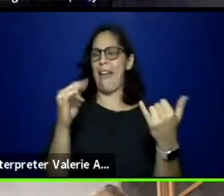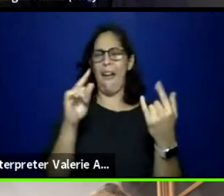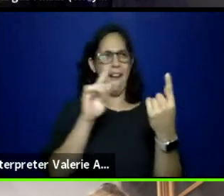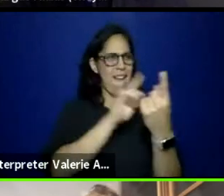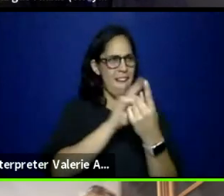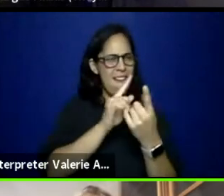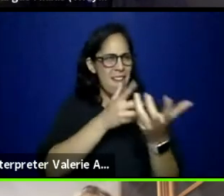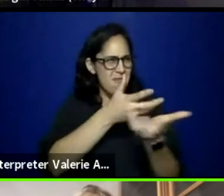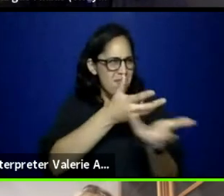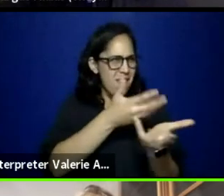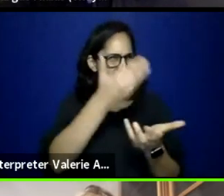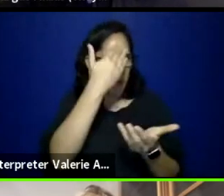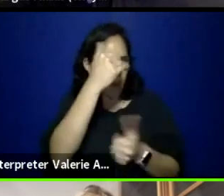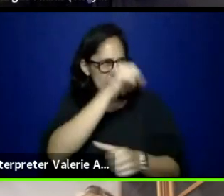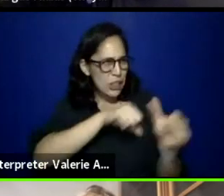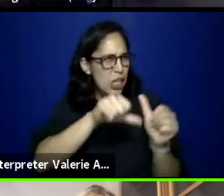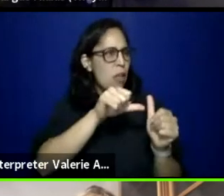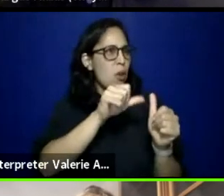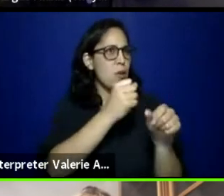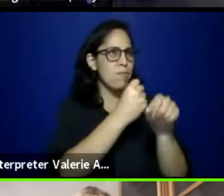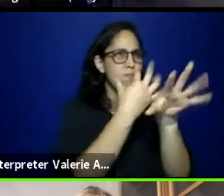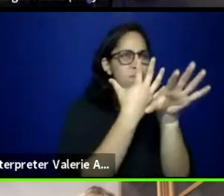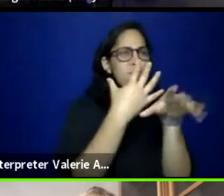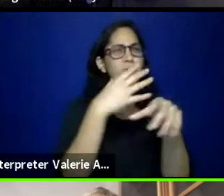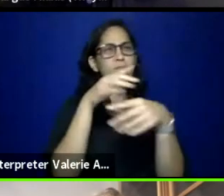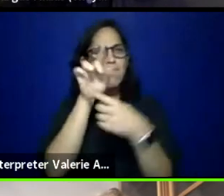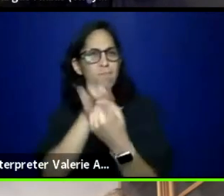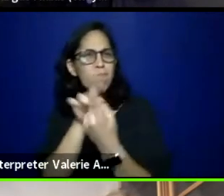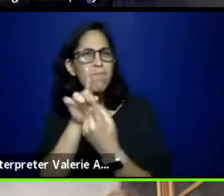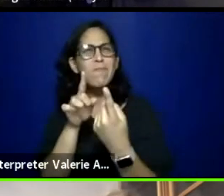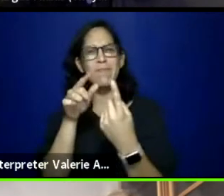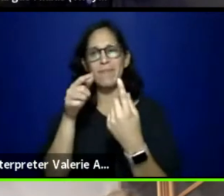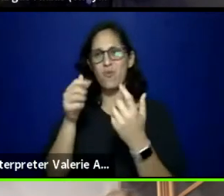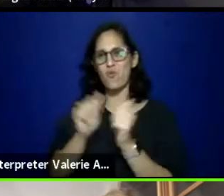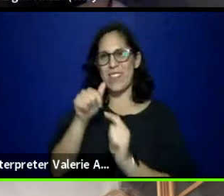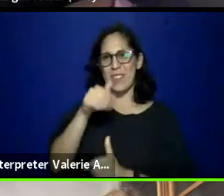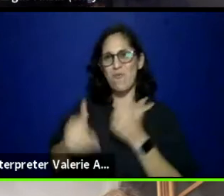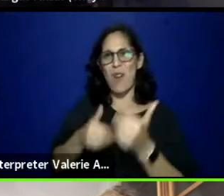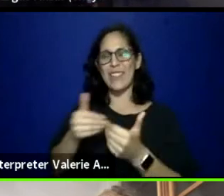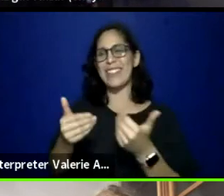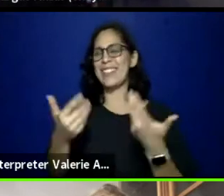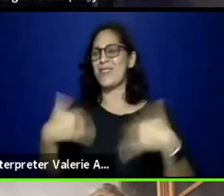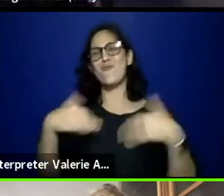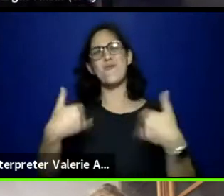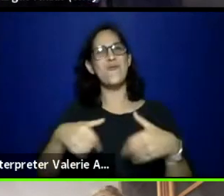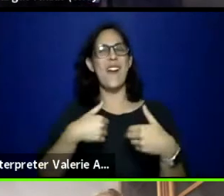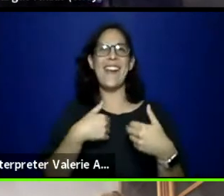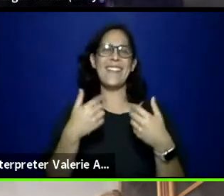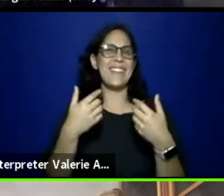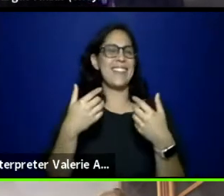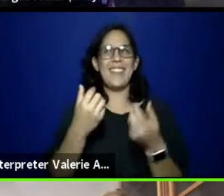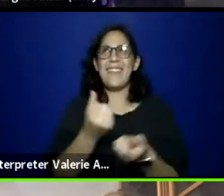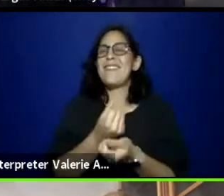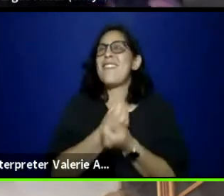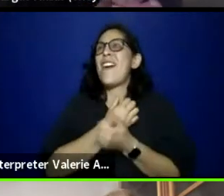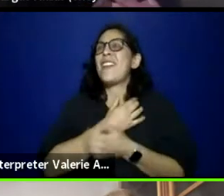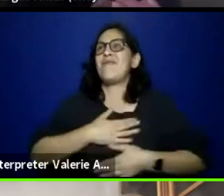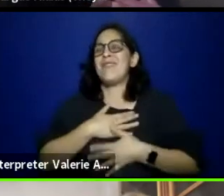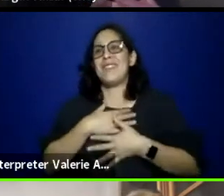and virtually during this process. So I love the chance to love virtual love fest.